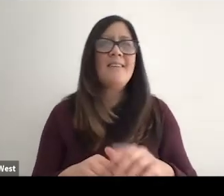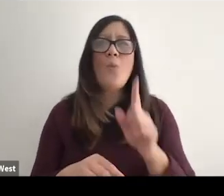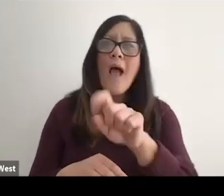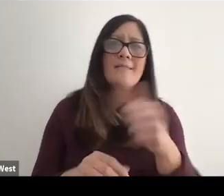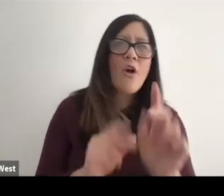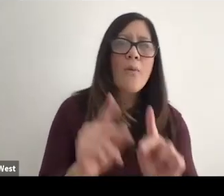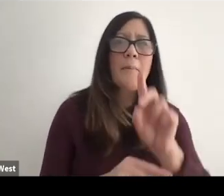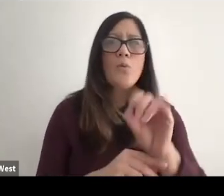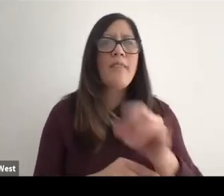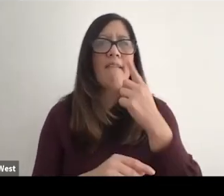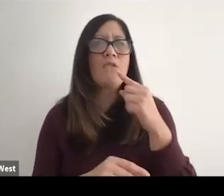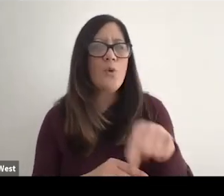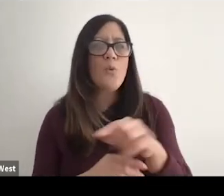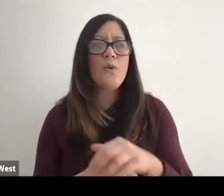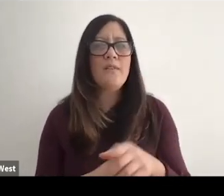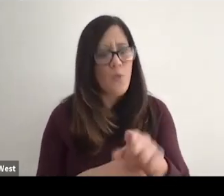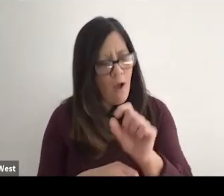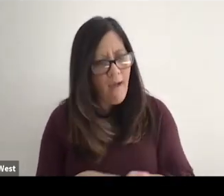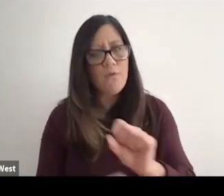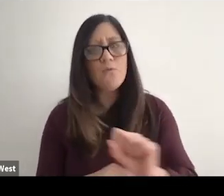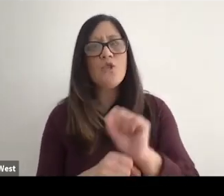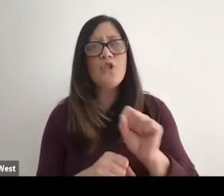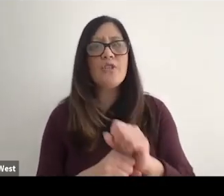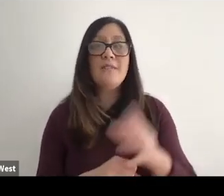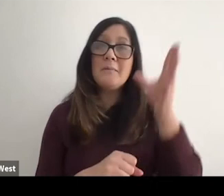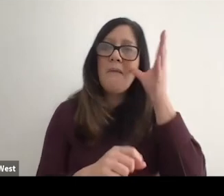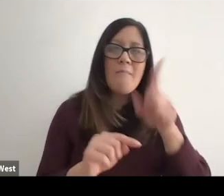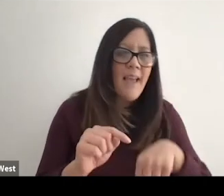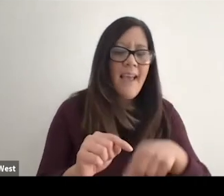Don't ask anybody to do that for you because you have to do that work. Mom can't do it for you.